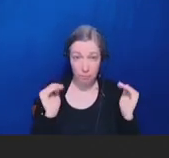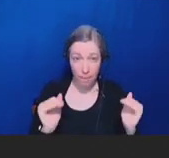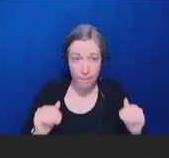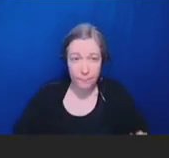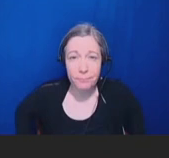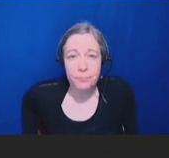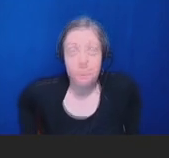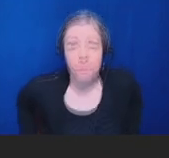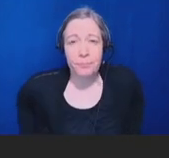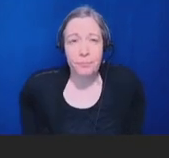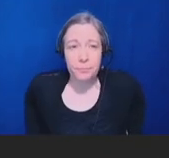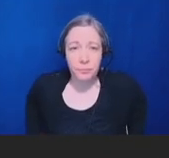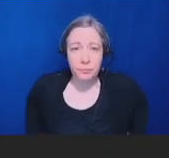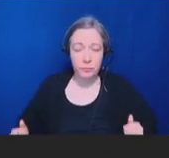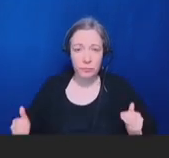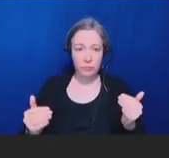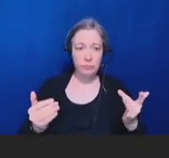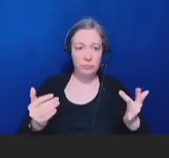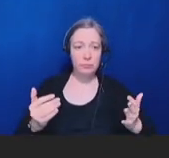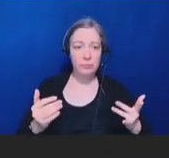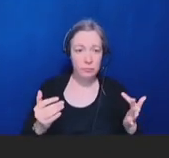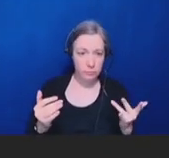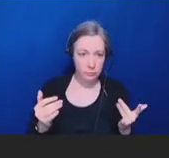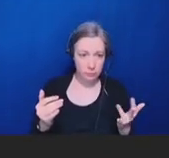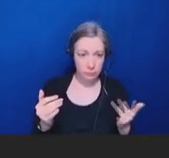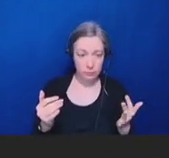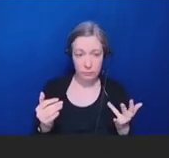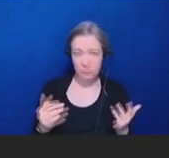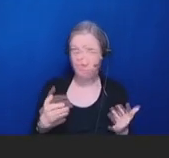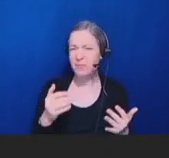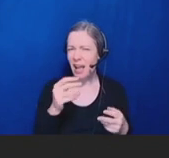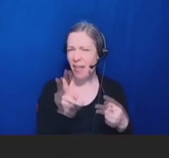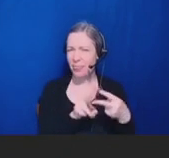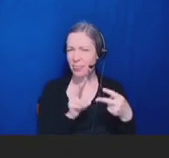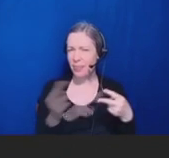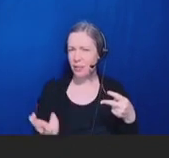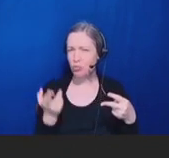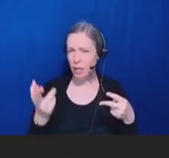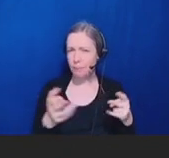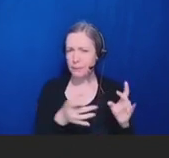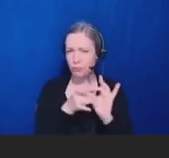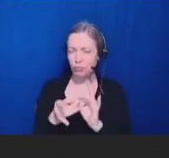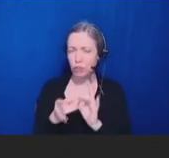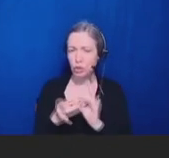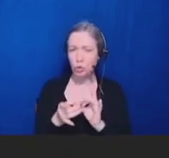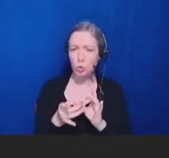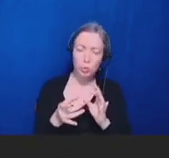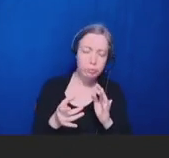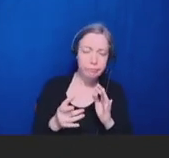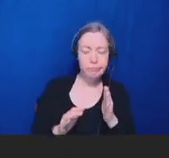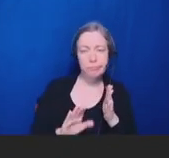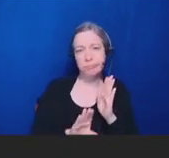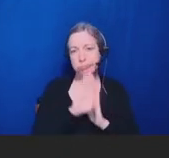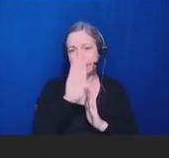The next recommendations relate to optimizing immunization information systems or immunization